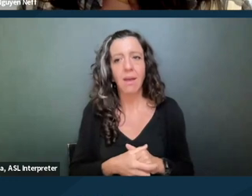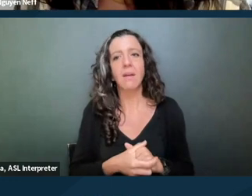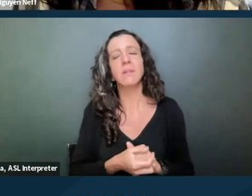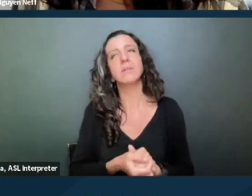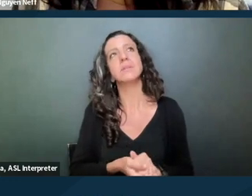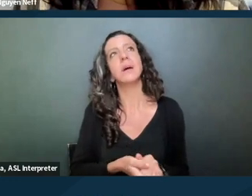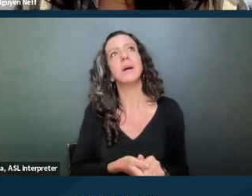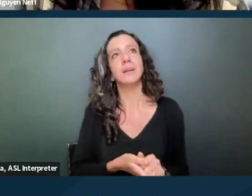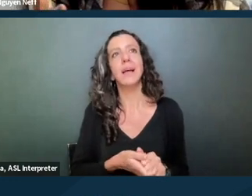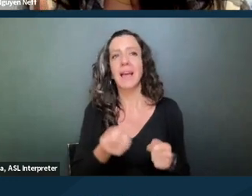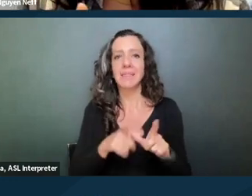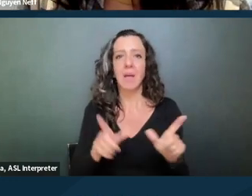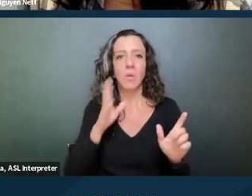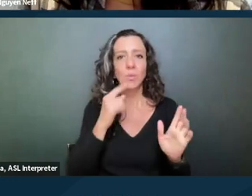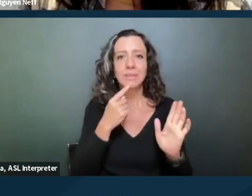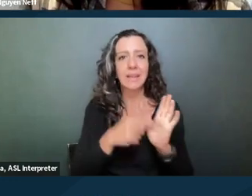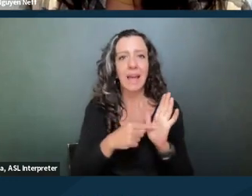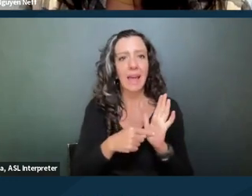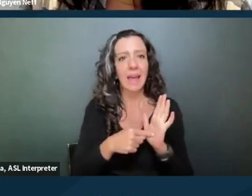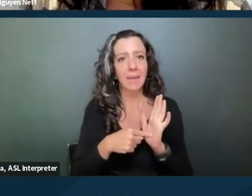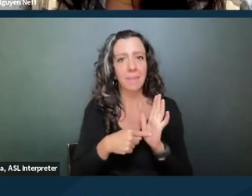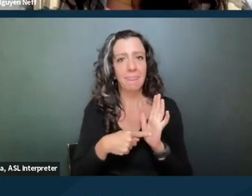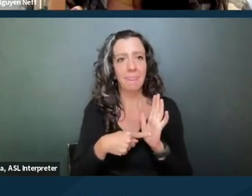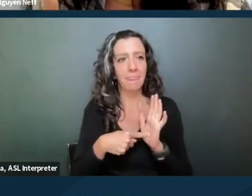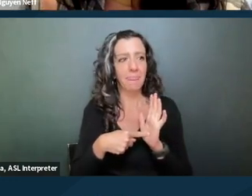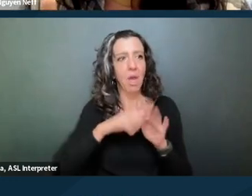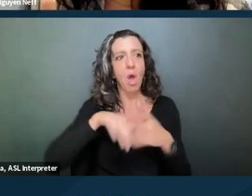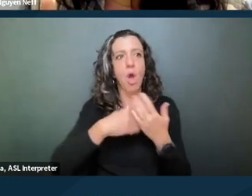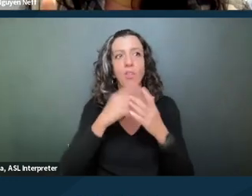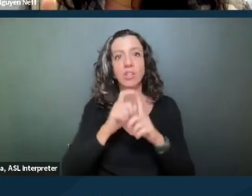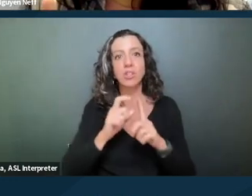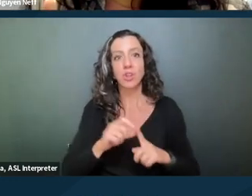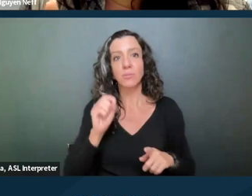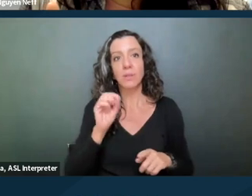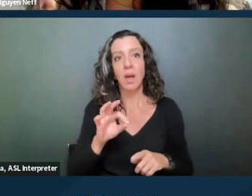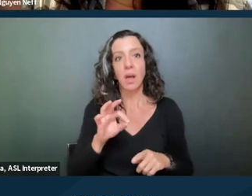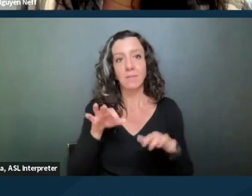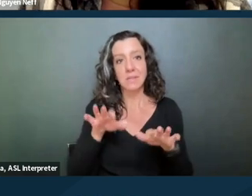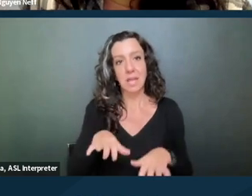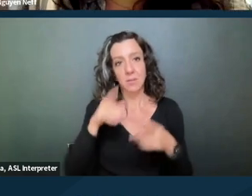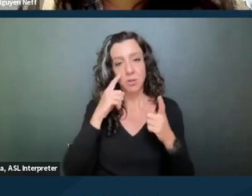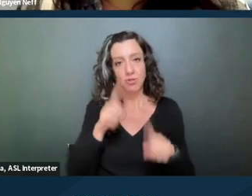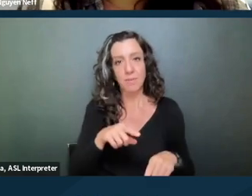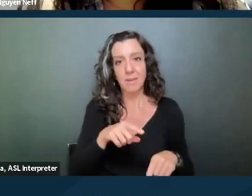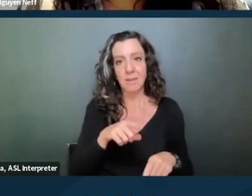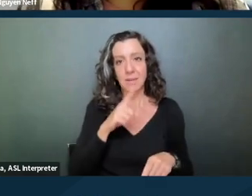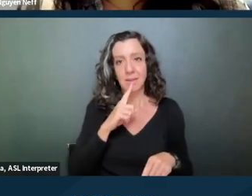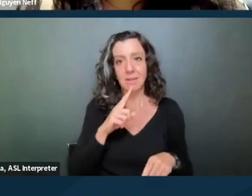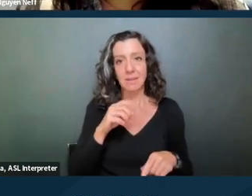You know, in language saying like this is the, you know, all the terms of the settlement agreement is, you know, in the four corners of the agreement